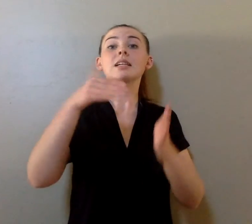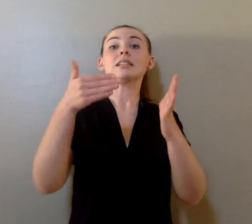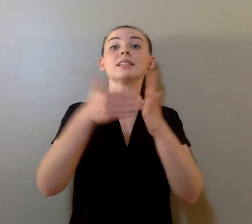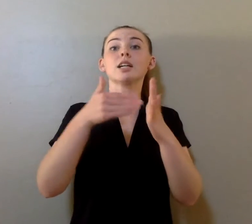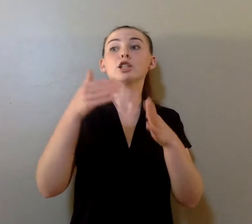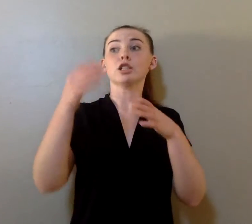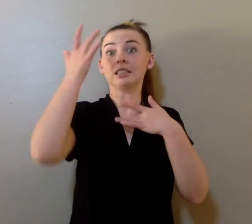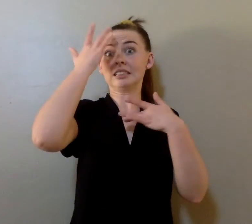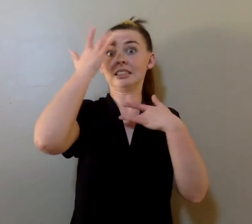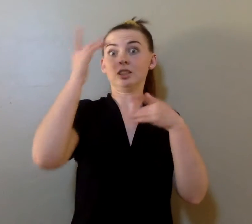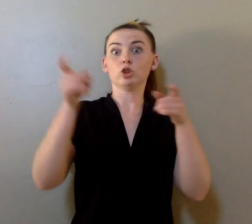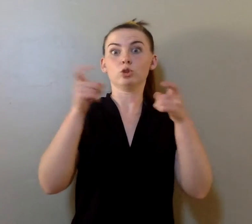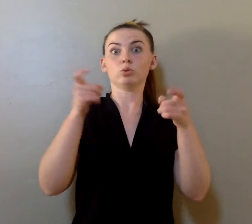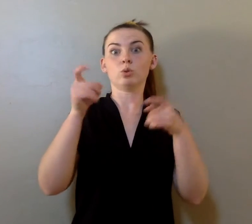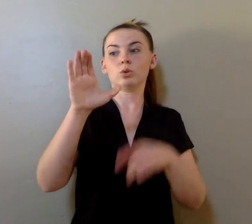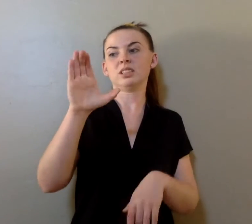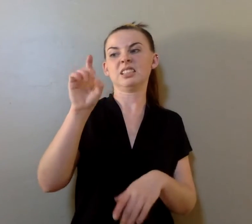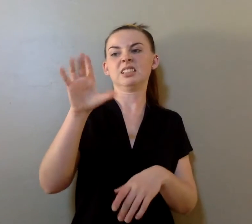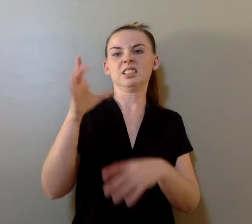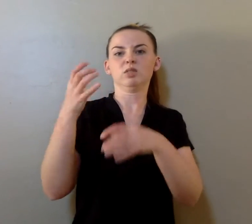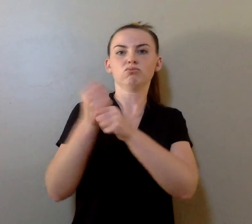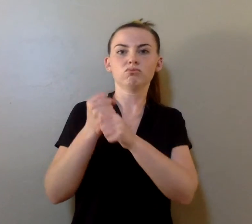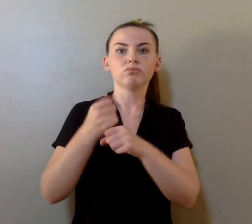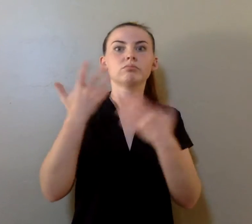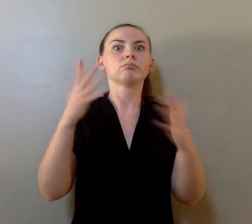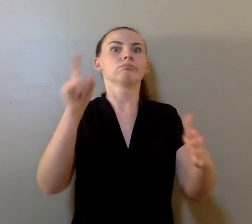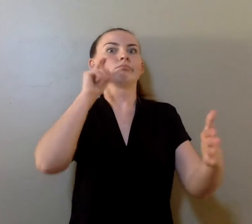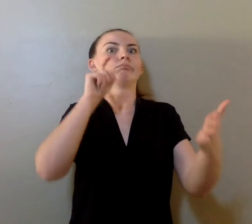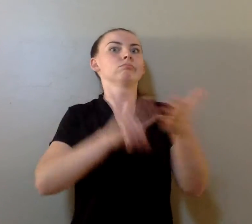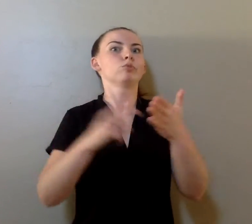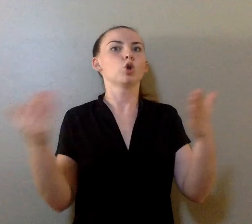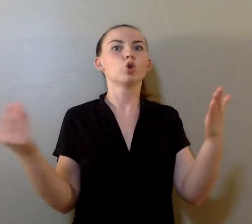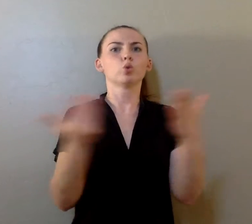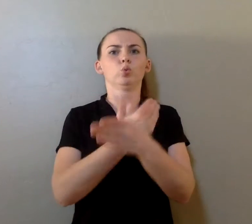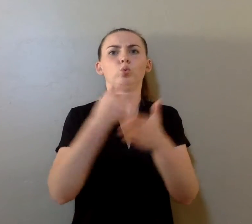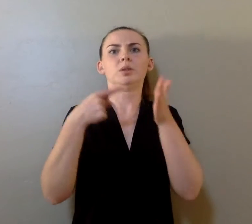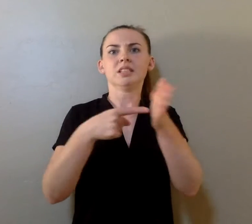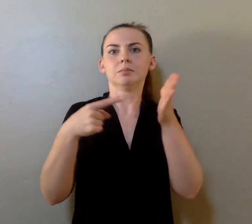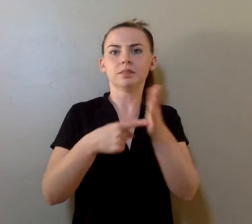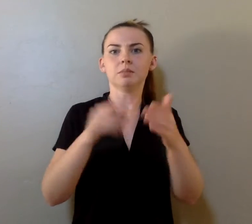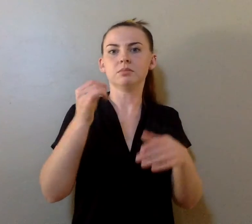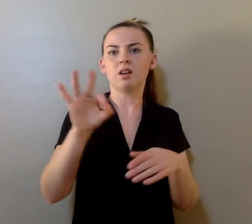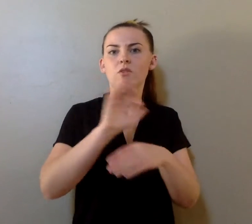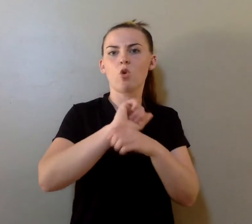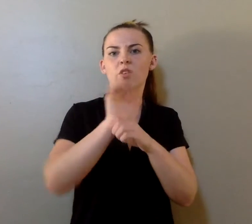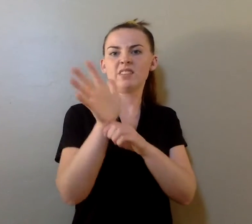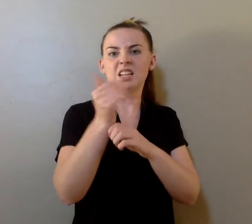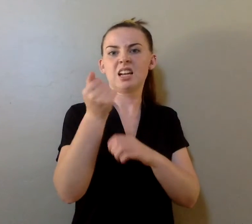The CDC had posted the update on recognizing the new symptoms of COVID-19, which are: